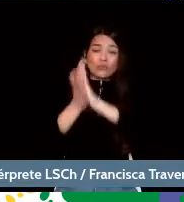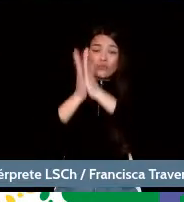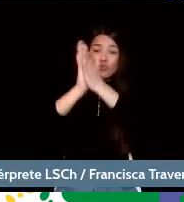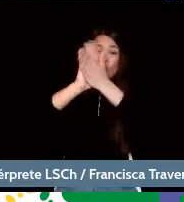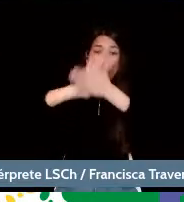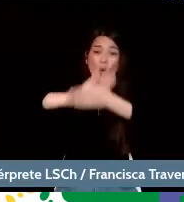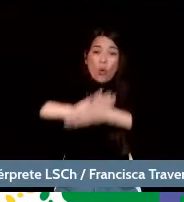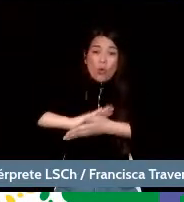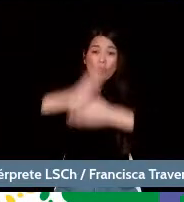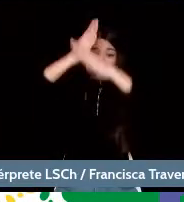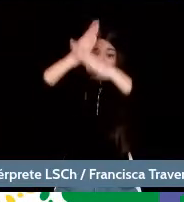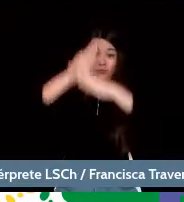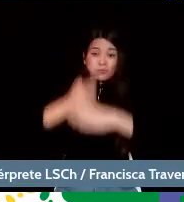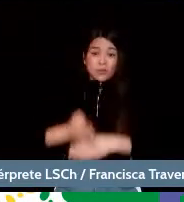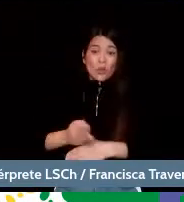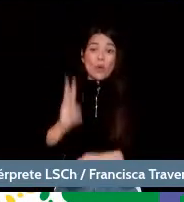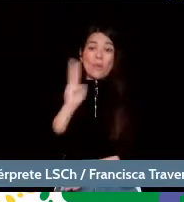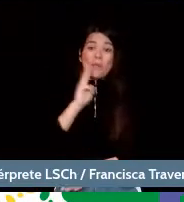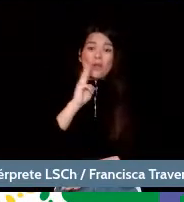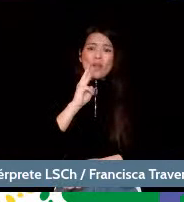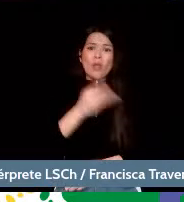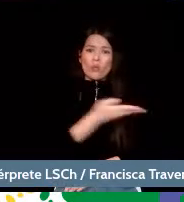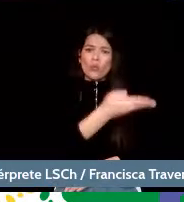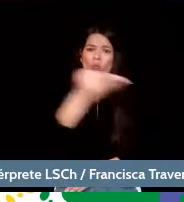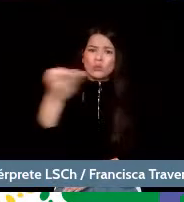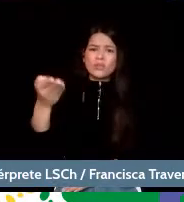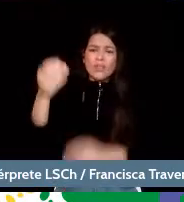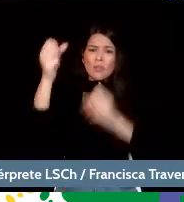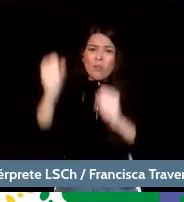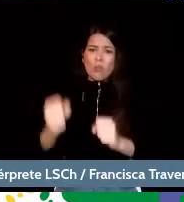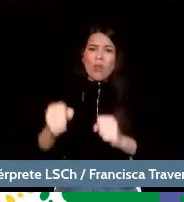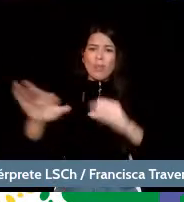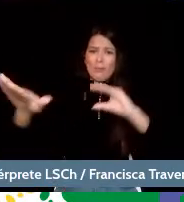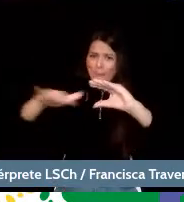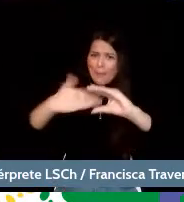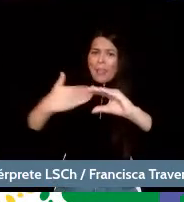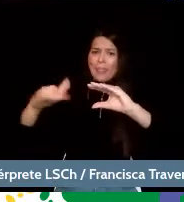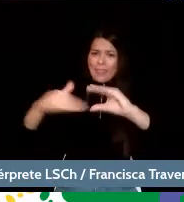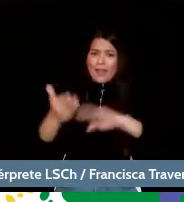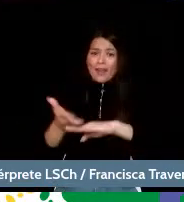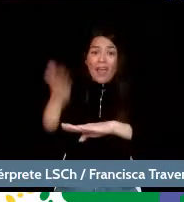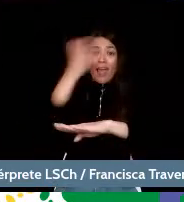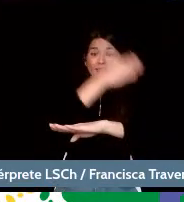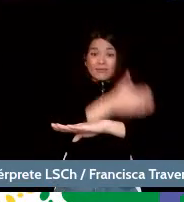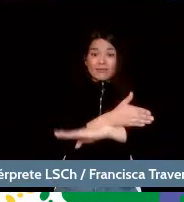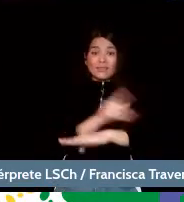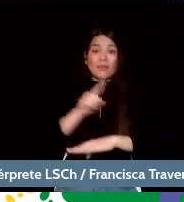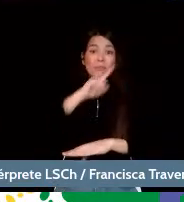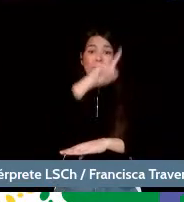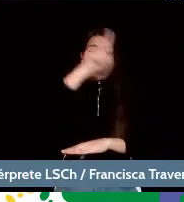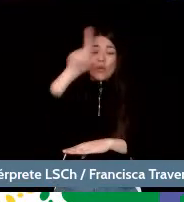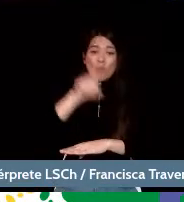you can send us your questions in advance to our Facebook or artesyculturauc.cl